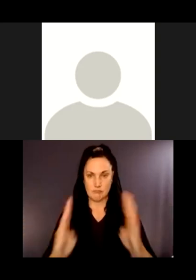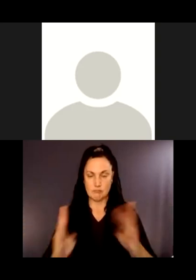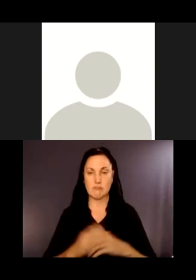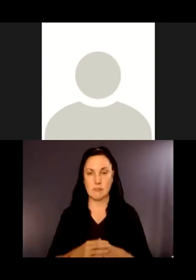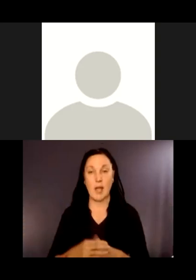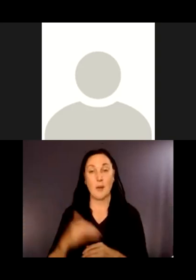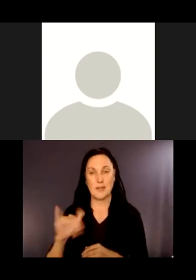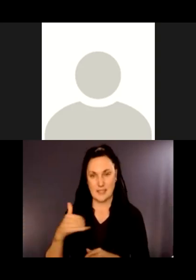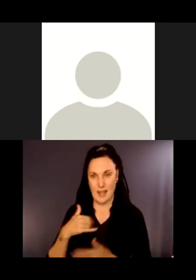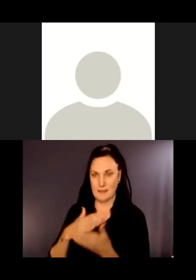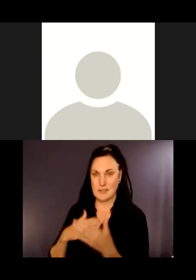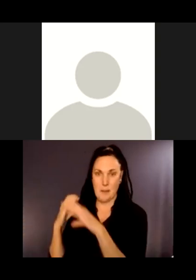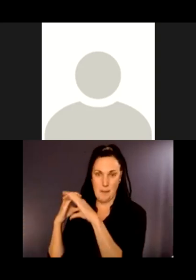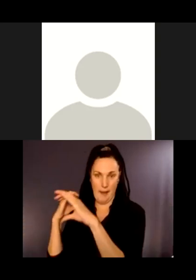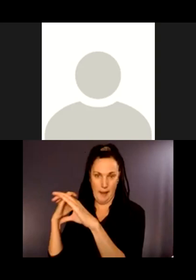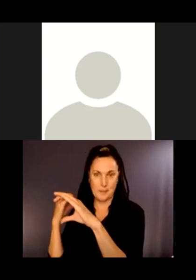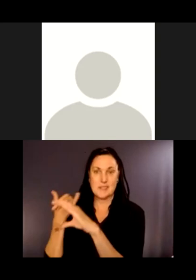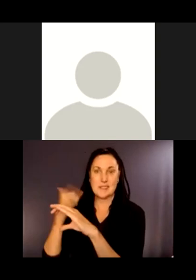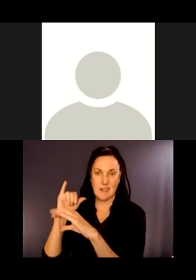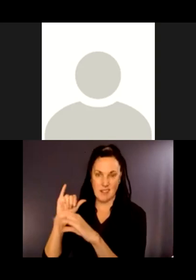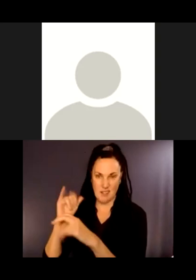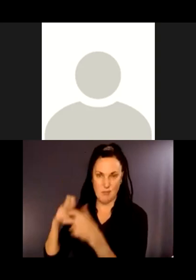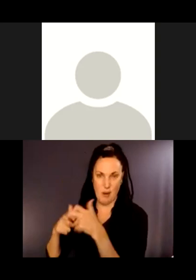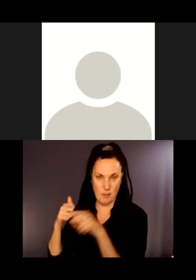that's becoming an -- it's something we need to respond to.